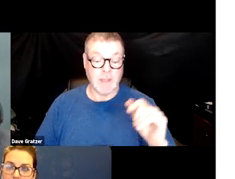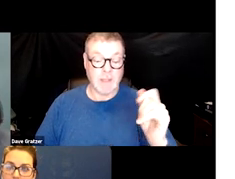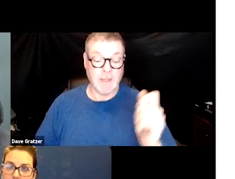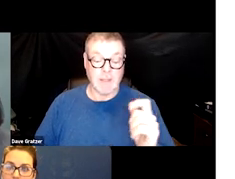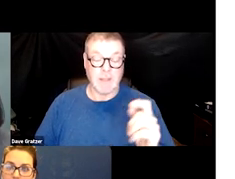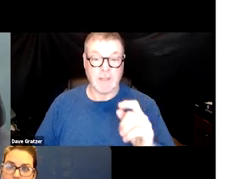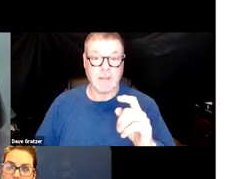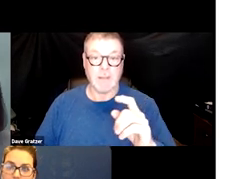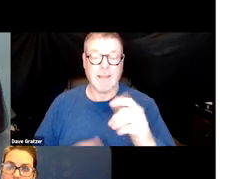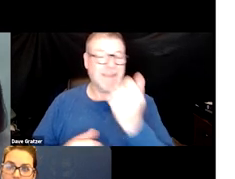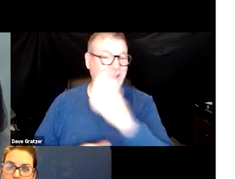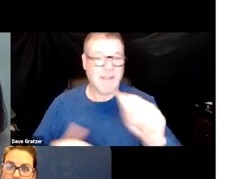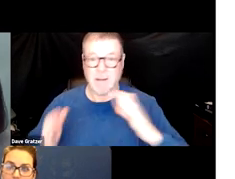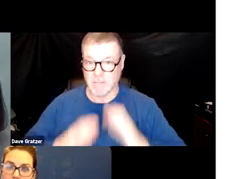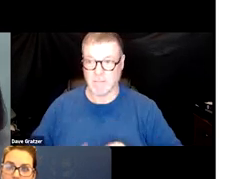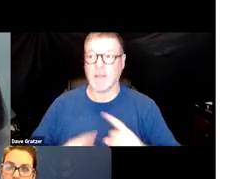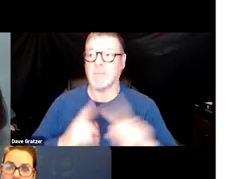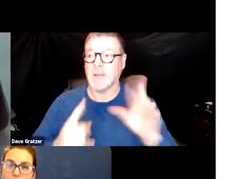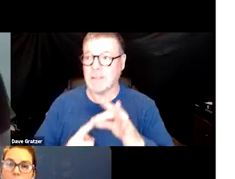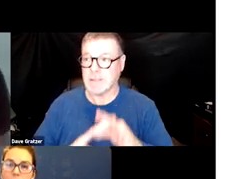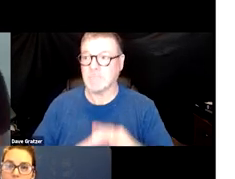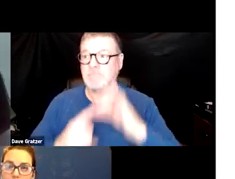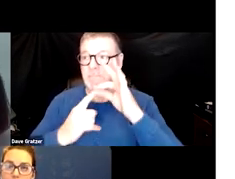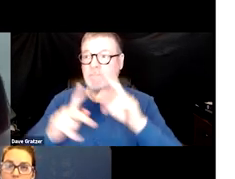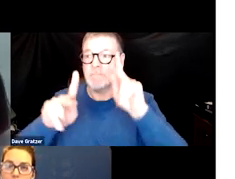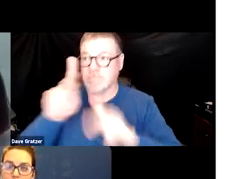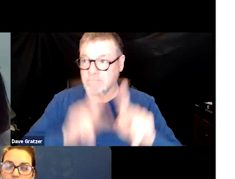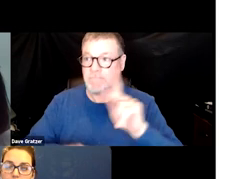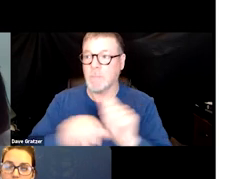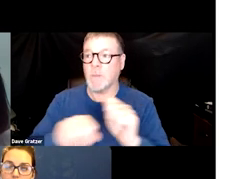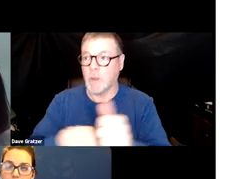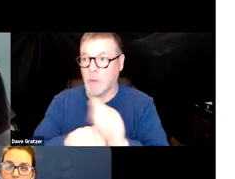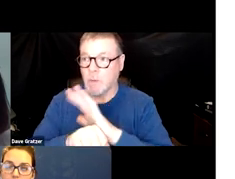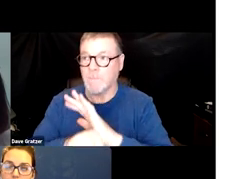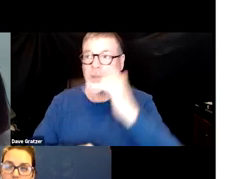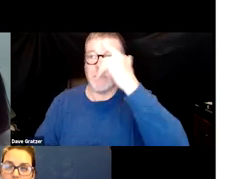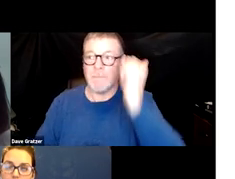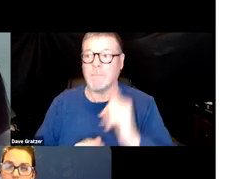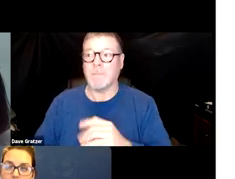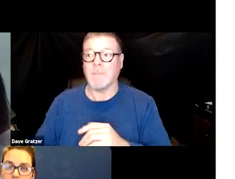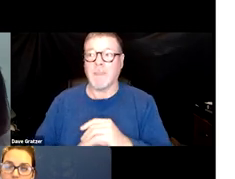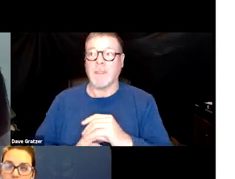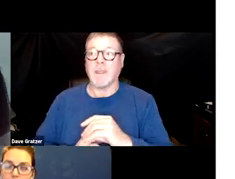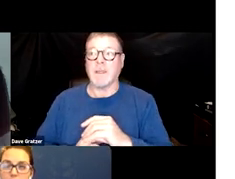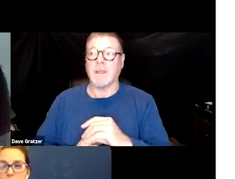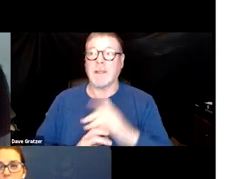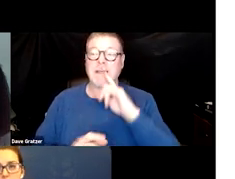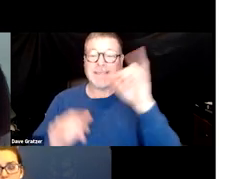but especially with individuals with COVID, since it is such a condition that we're still learning